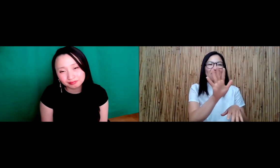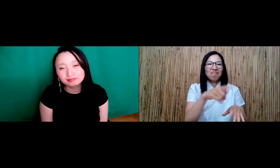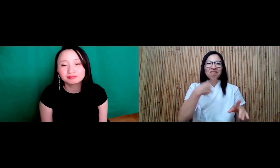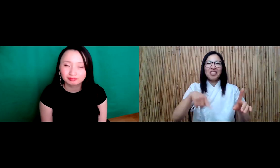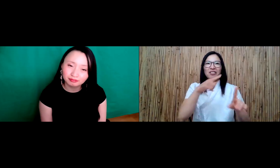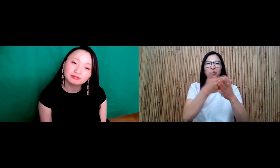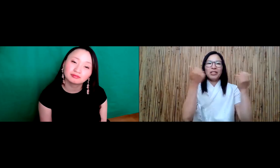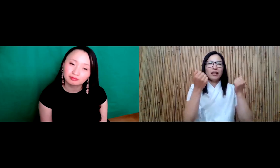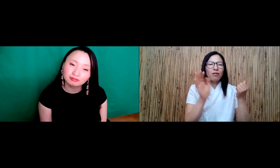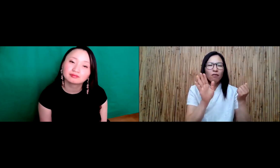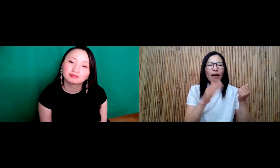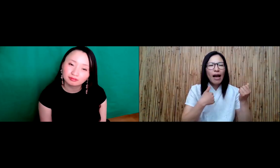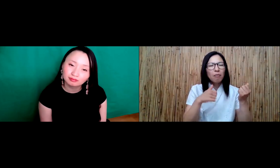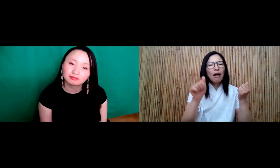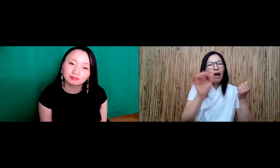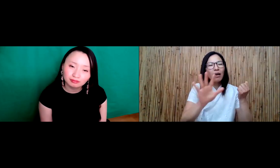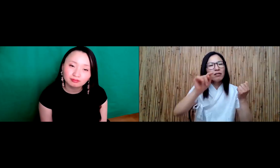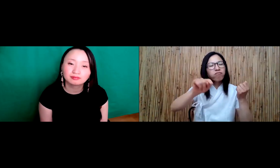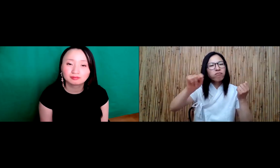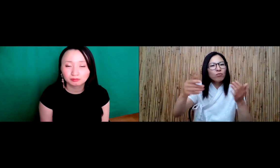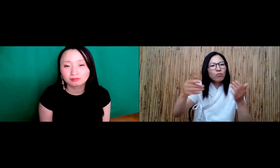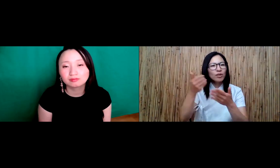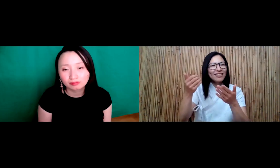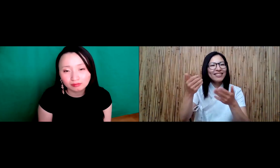which that's around January February.